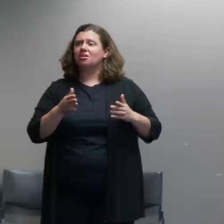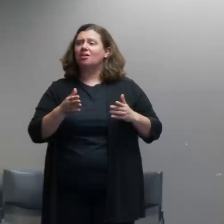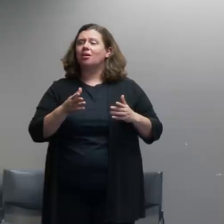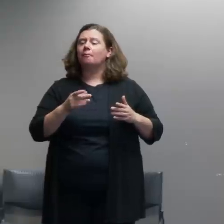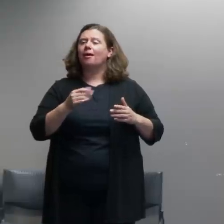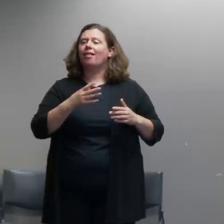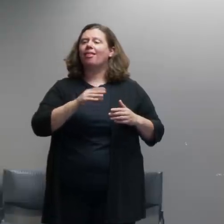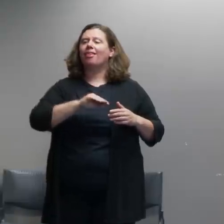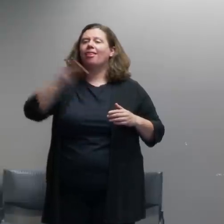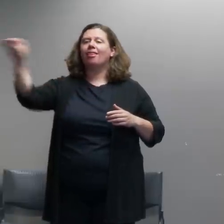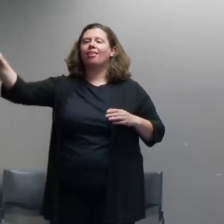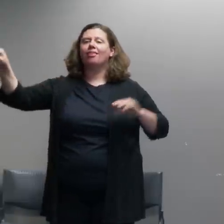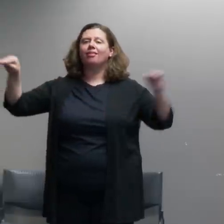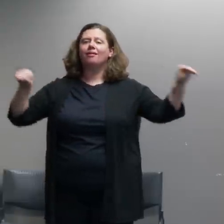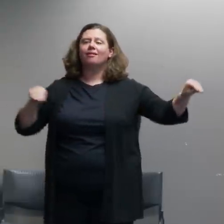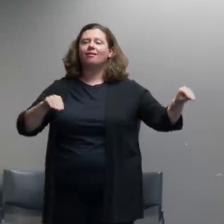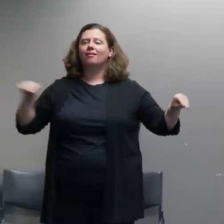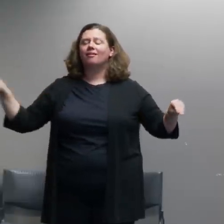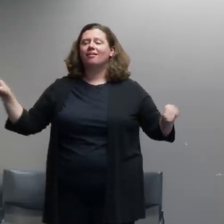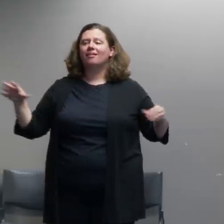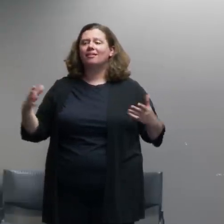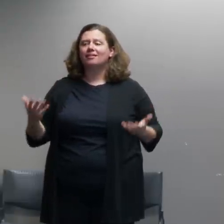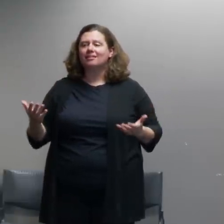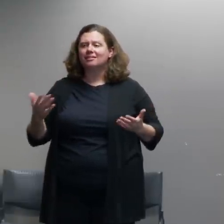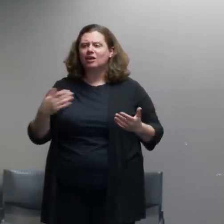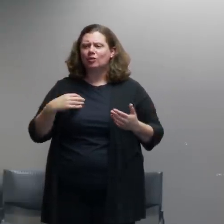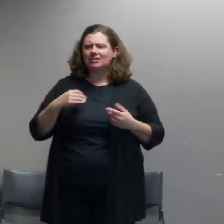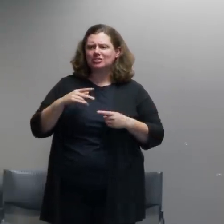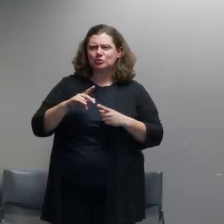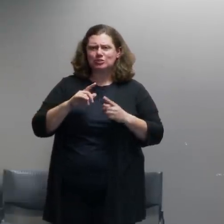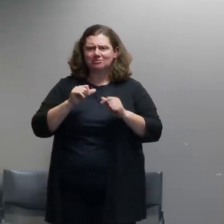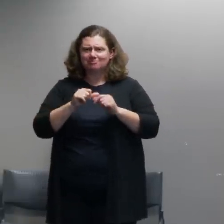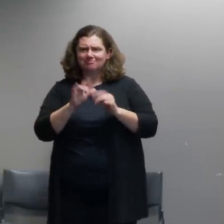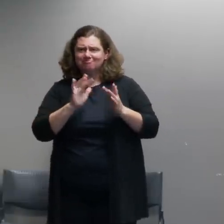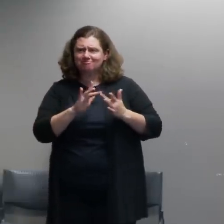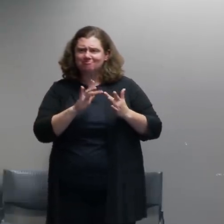and uh receive no interest from anyone in the crowd and engaging in